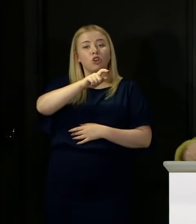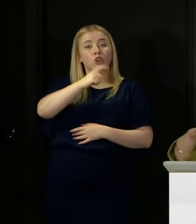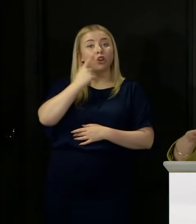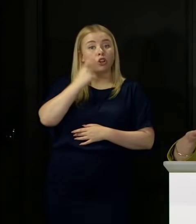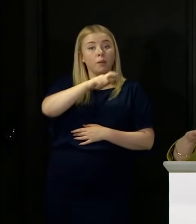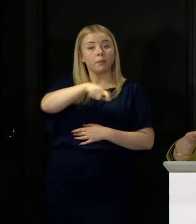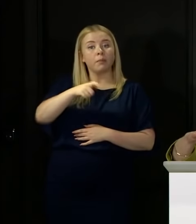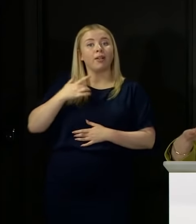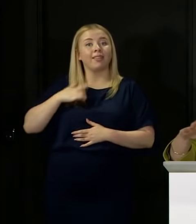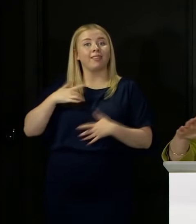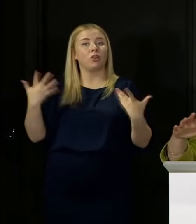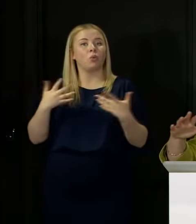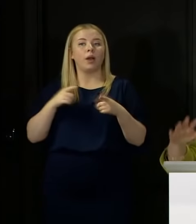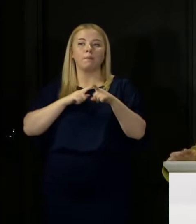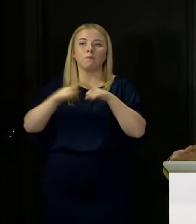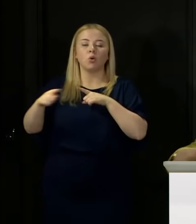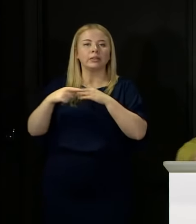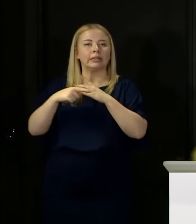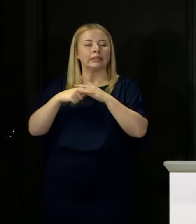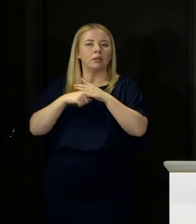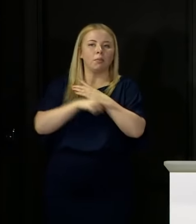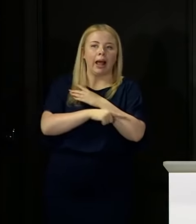to those in our lease deprived areas.